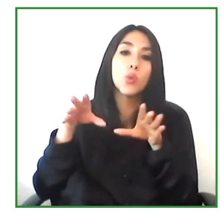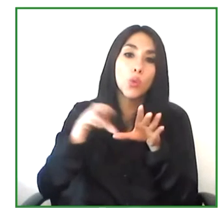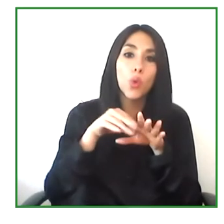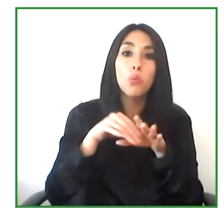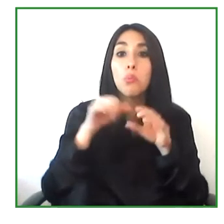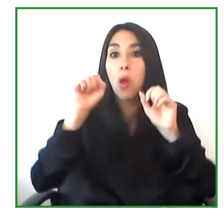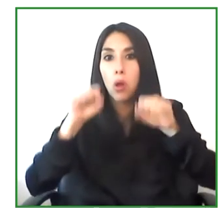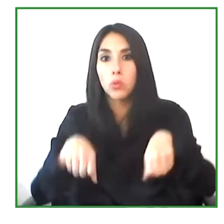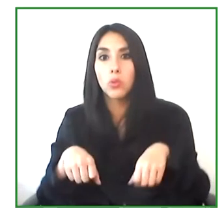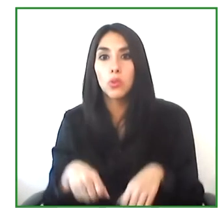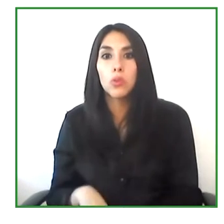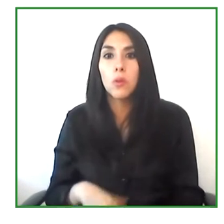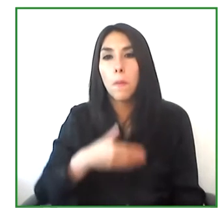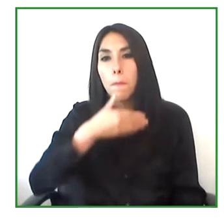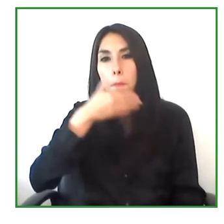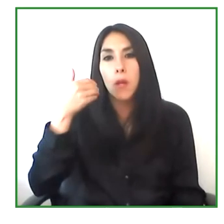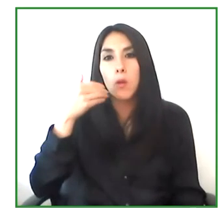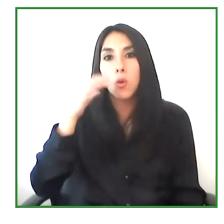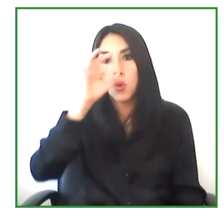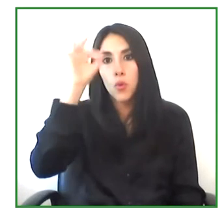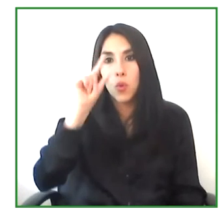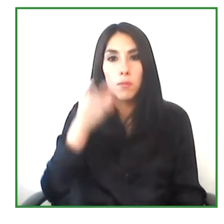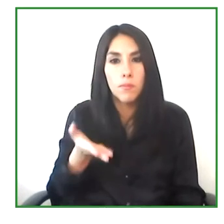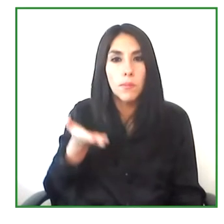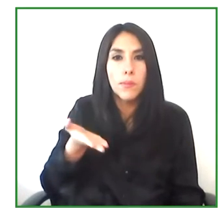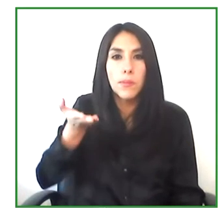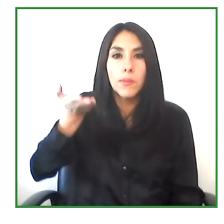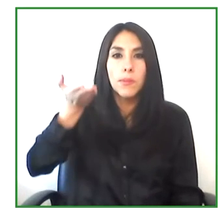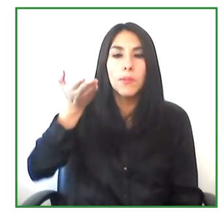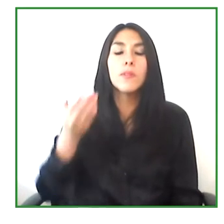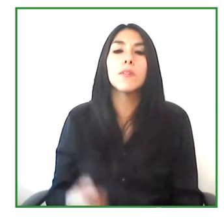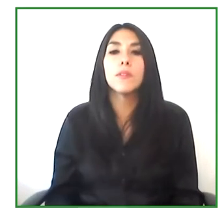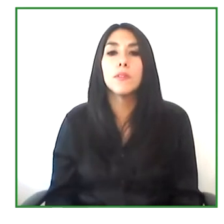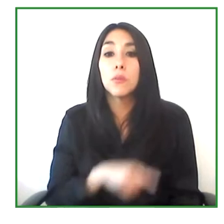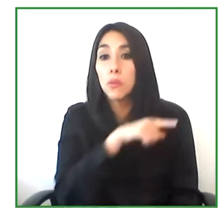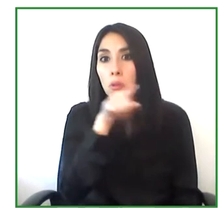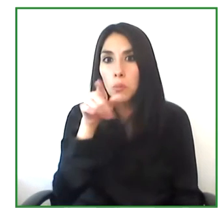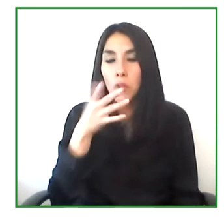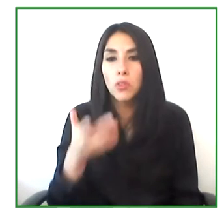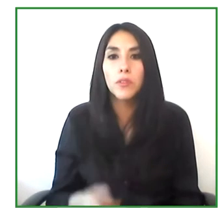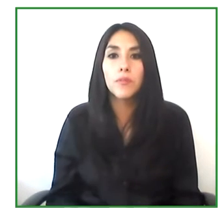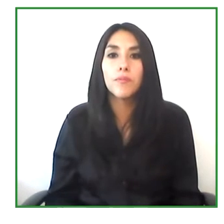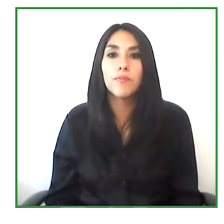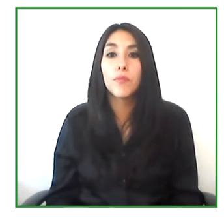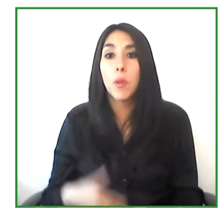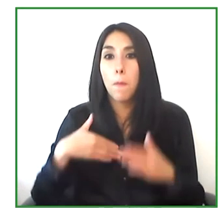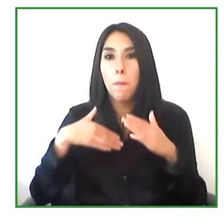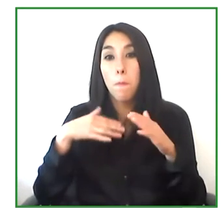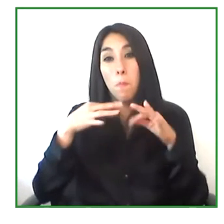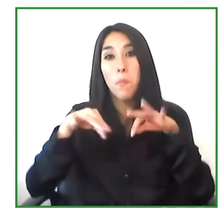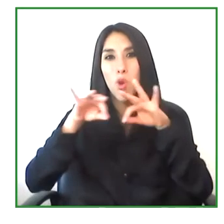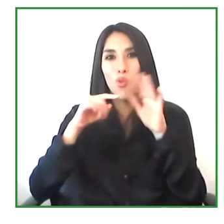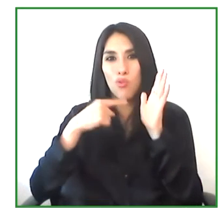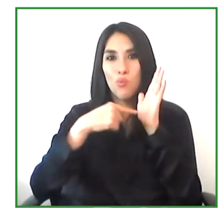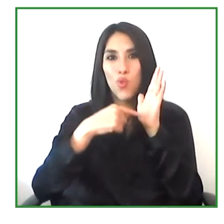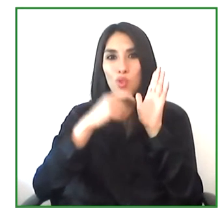retention rate you can achieve in terms of those candidates. So it is also very important to be able to measure that indicator.